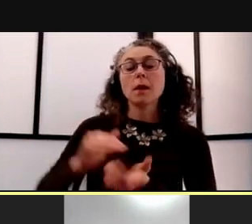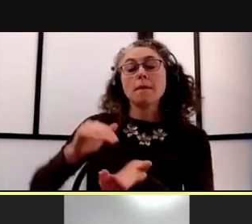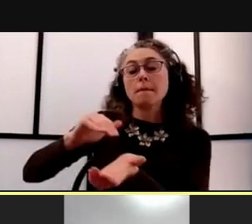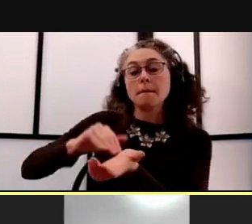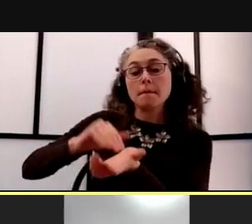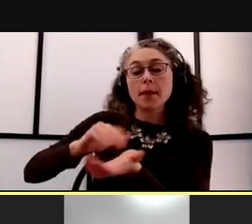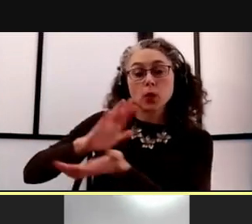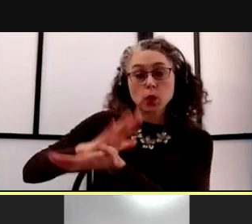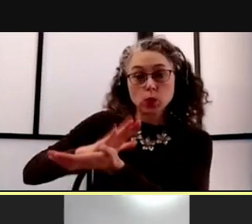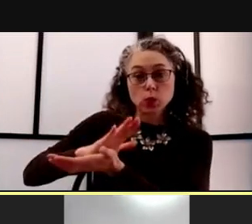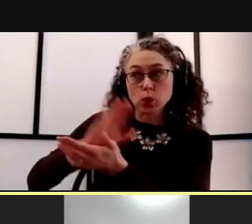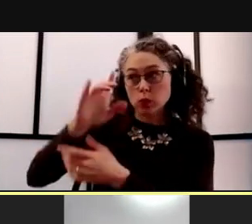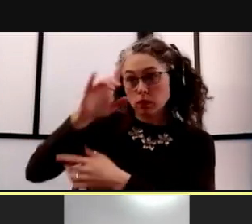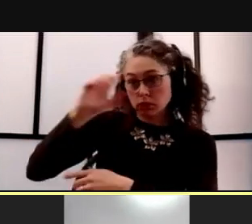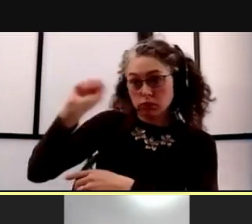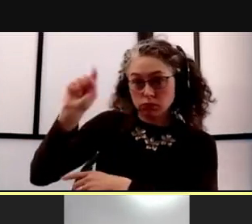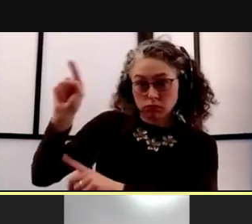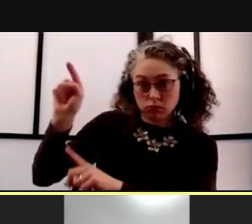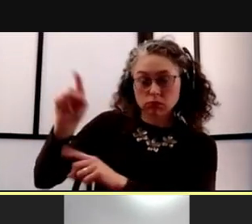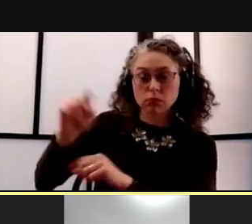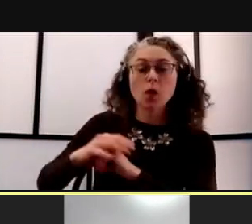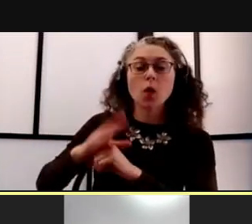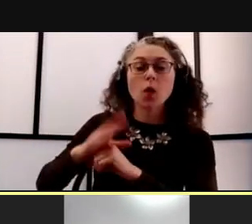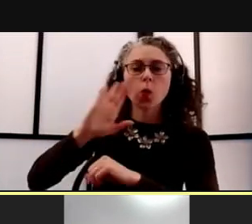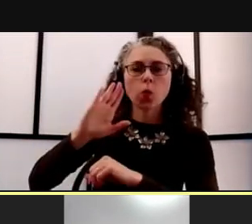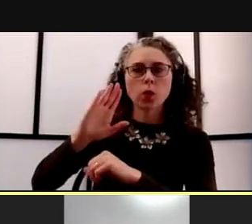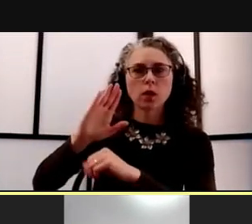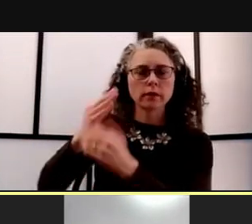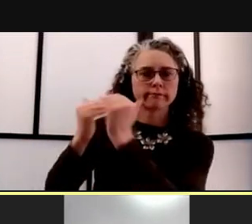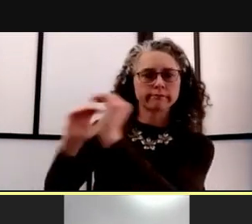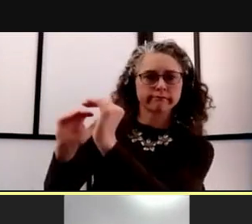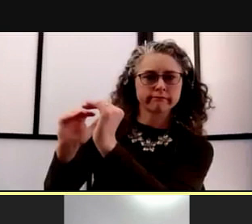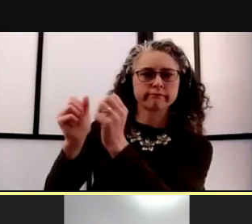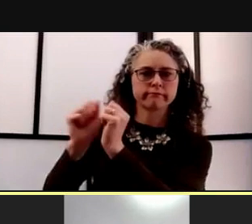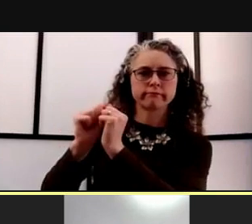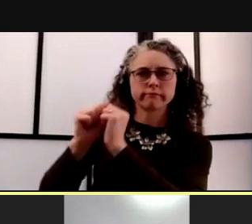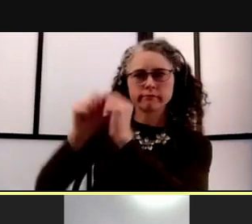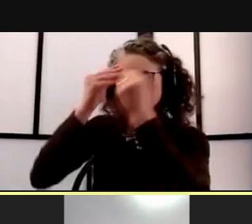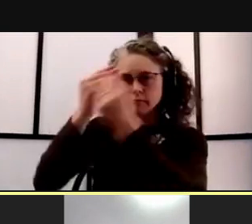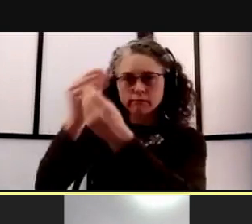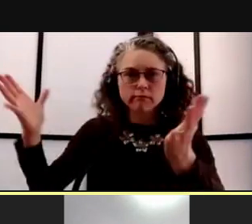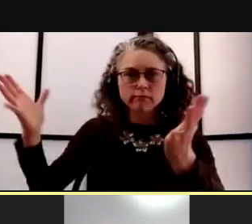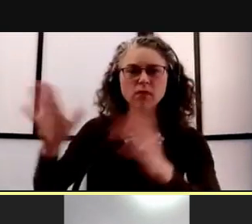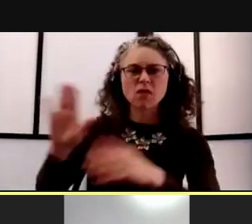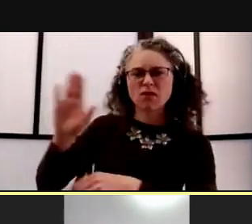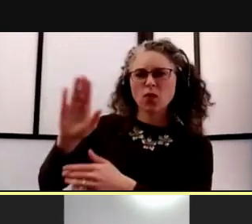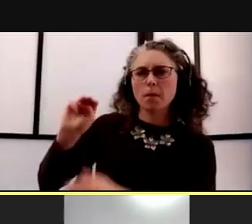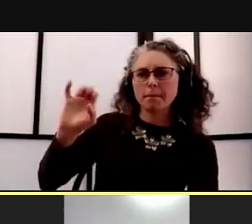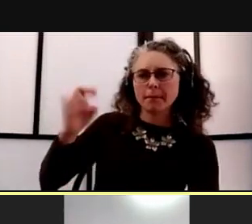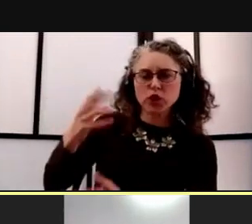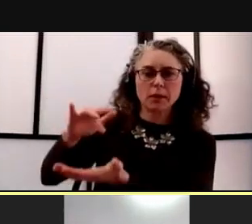will issue a separate communication to clarify restrictions and approval processes for Michigan Medicine.